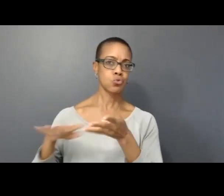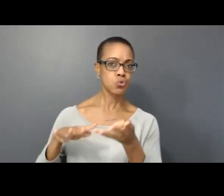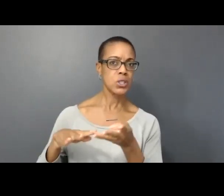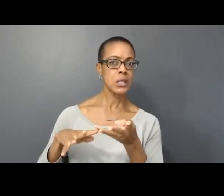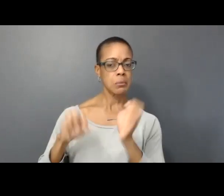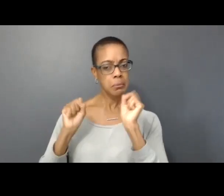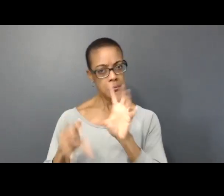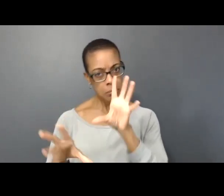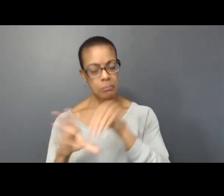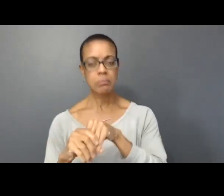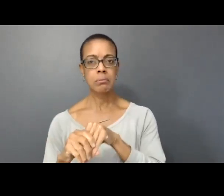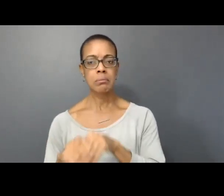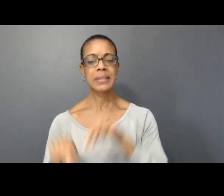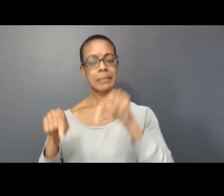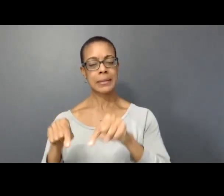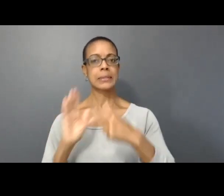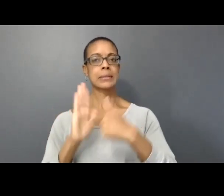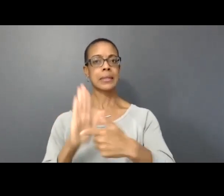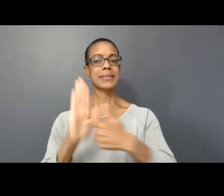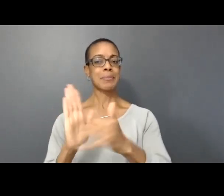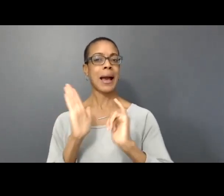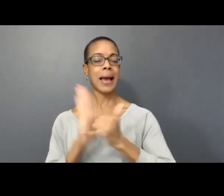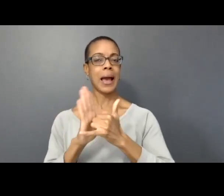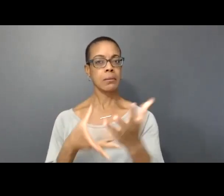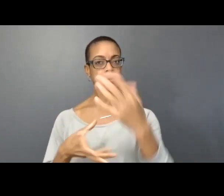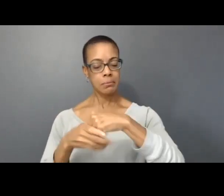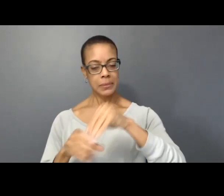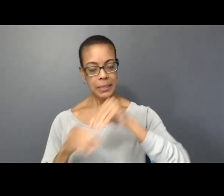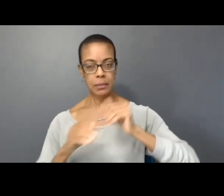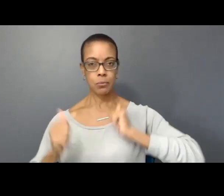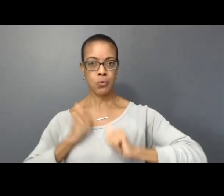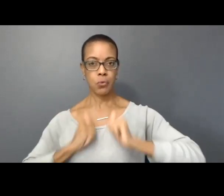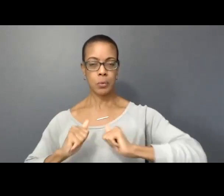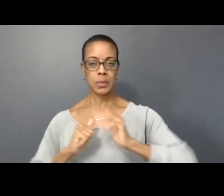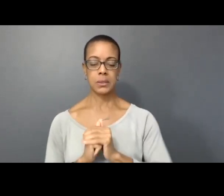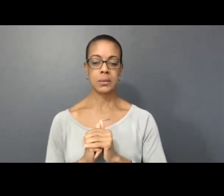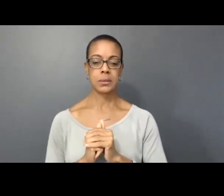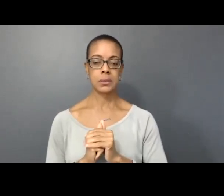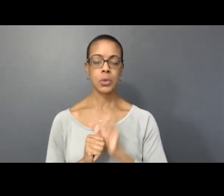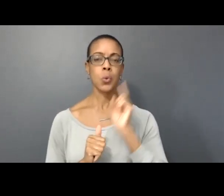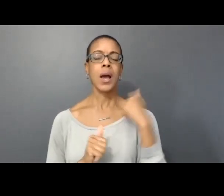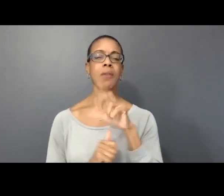This is an example of how you will be participating in the performance. You will have 30 seconds